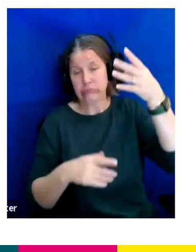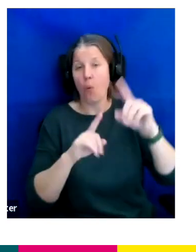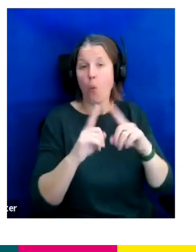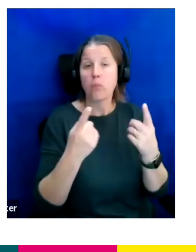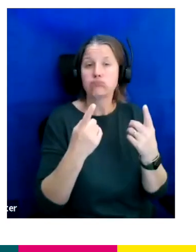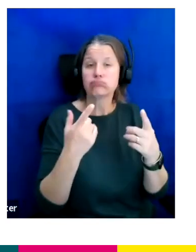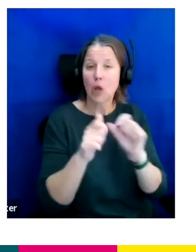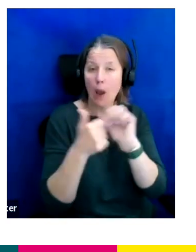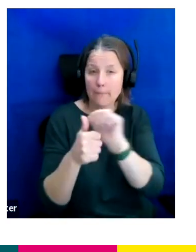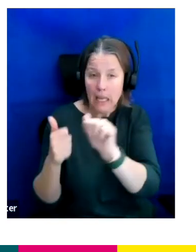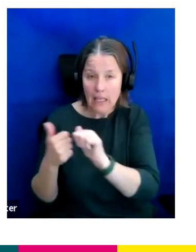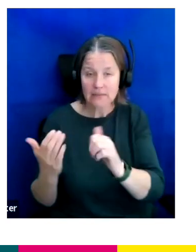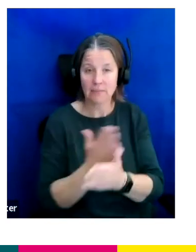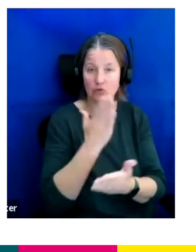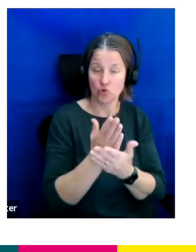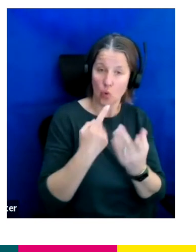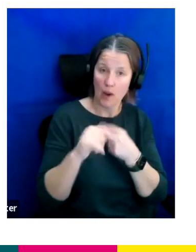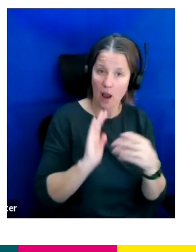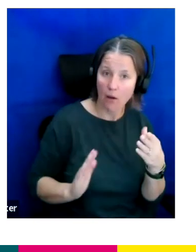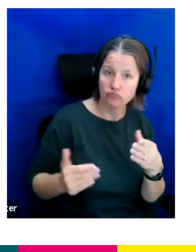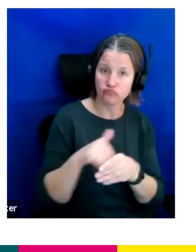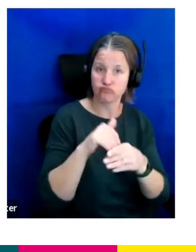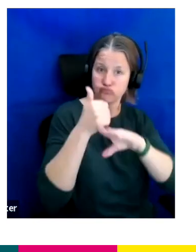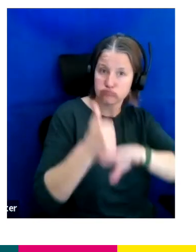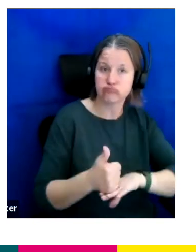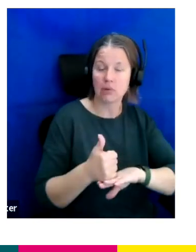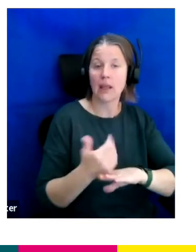together to make sure that we are embedding accessibility into production, whether that